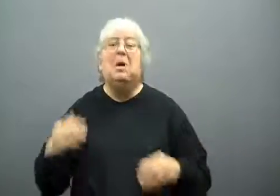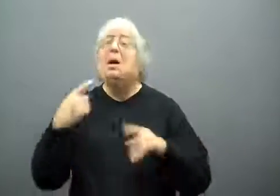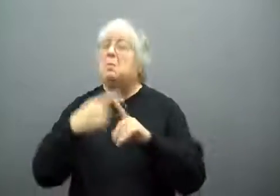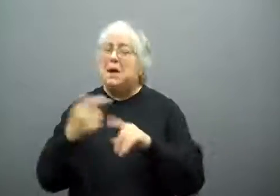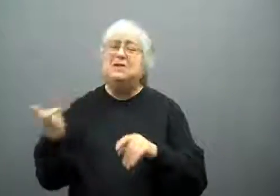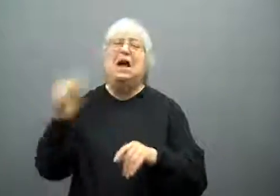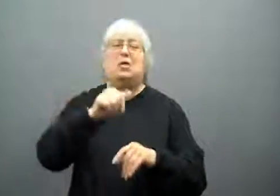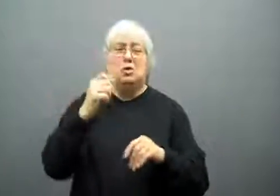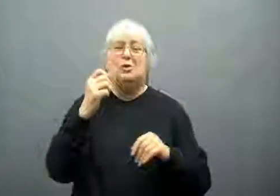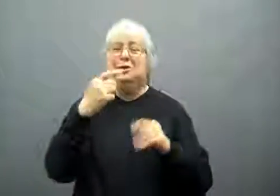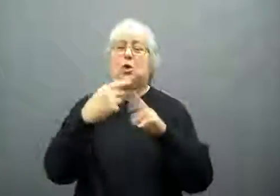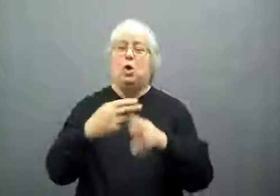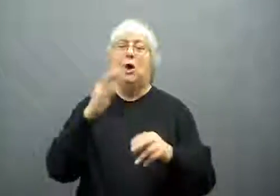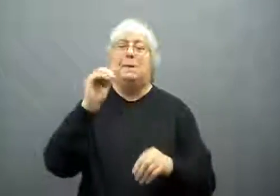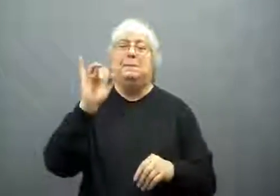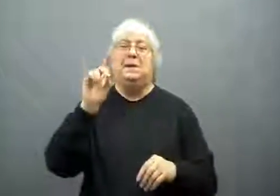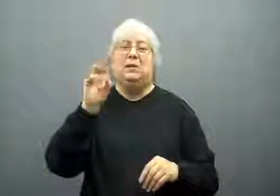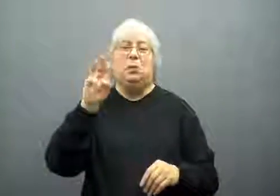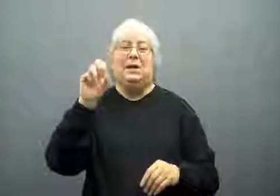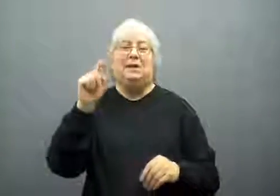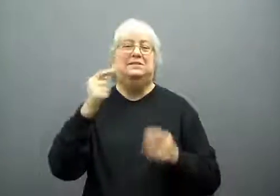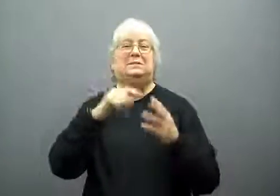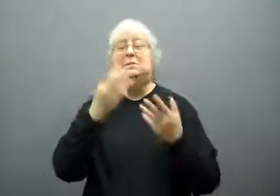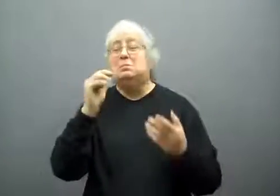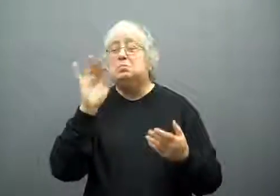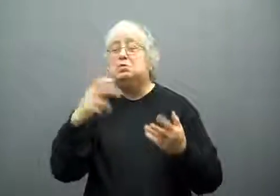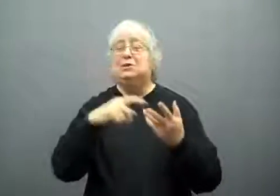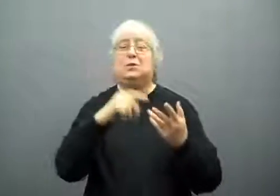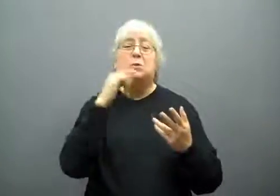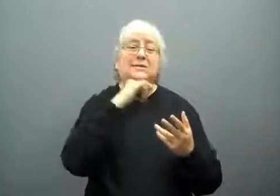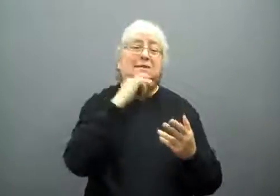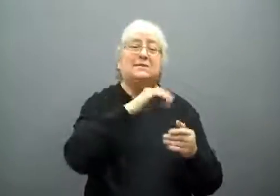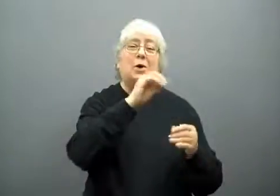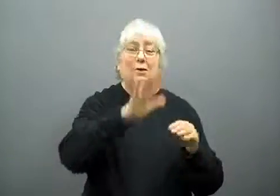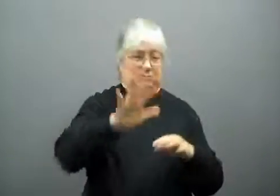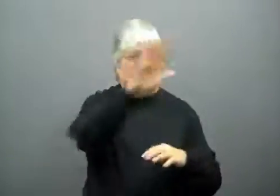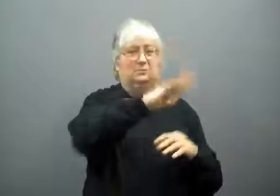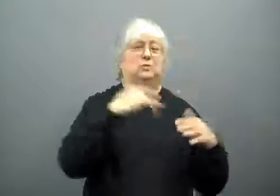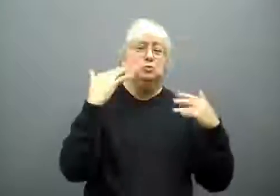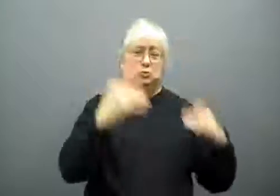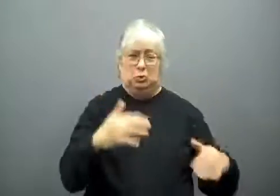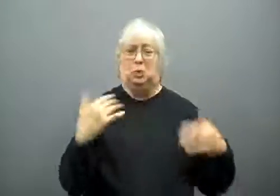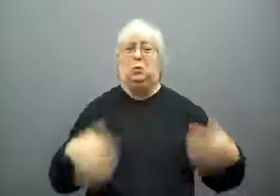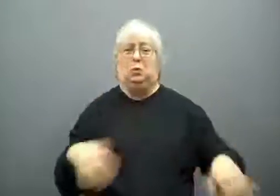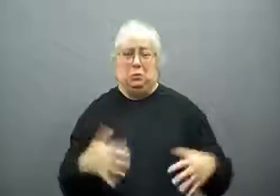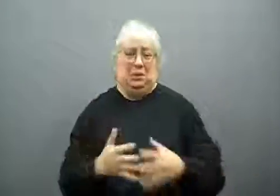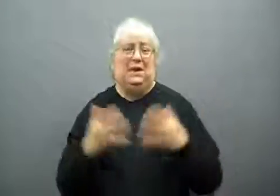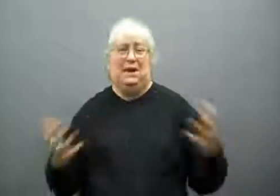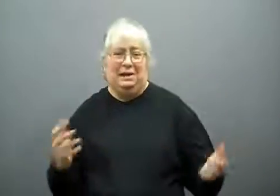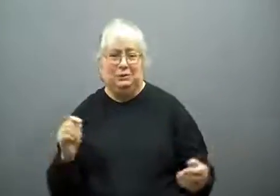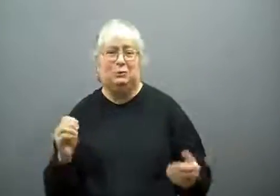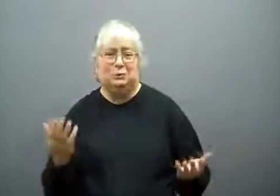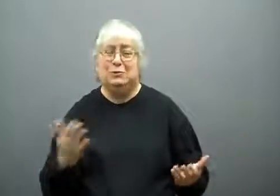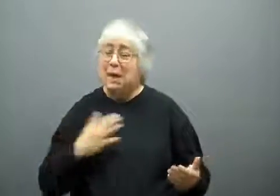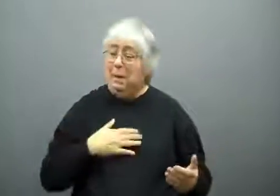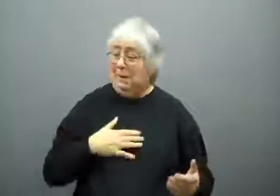The midwest got a lot of snow too.